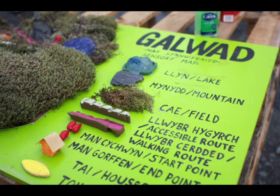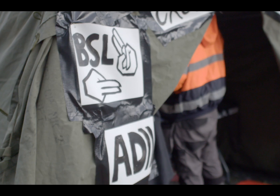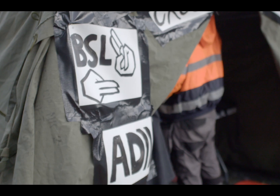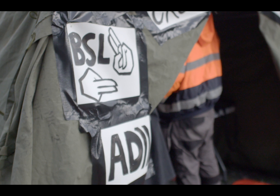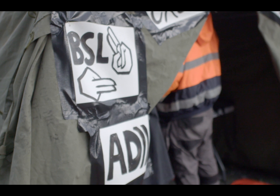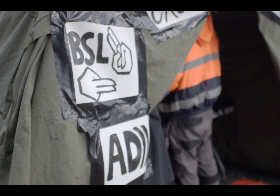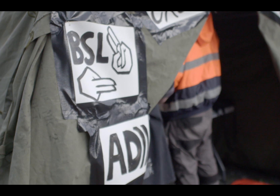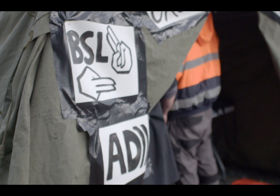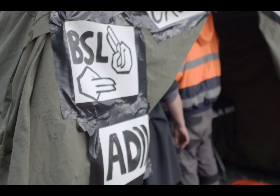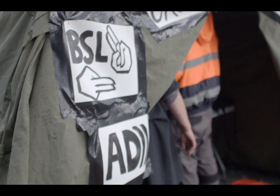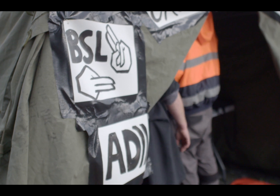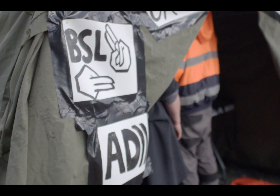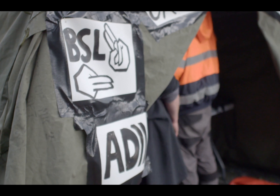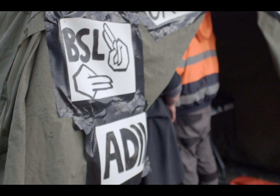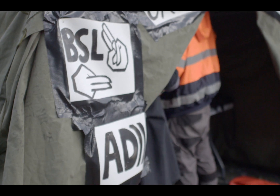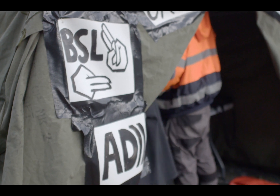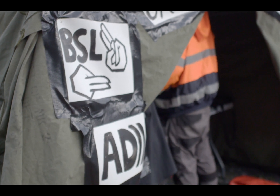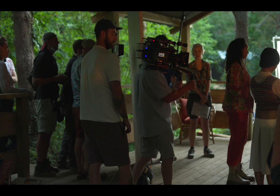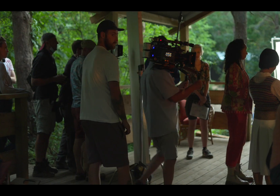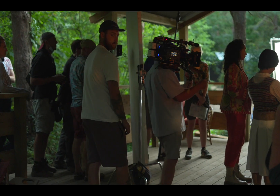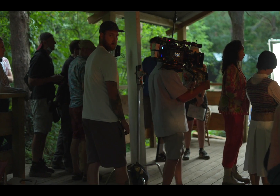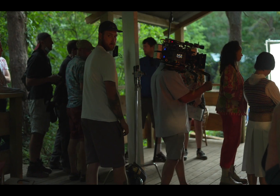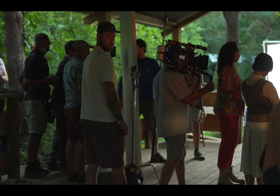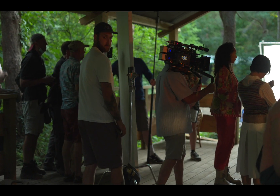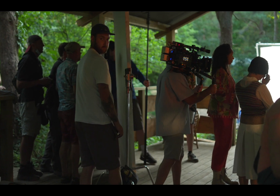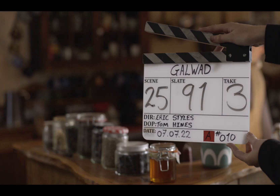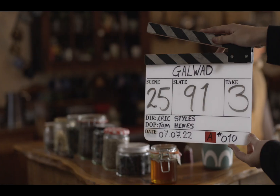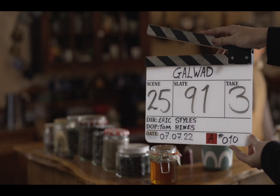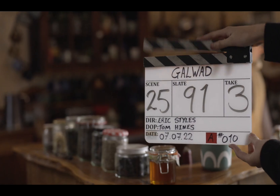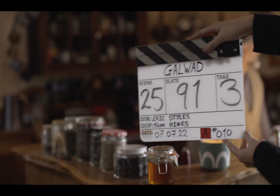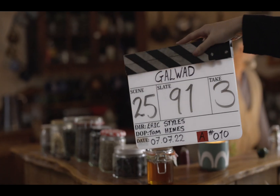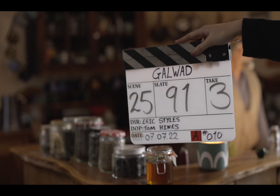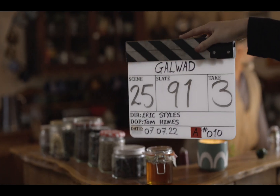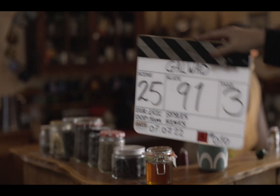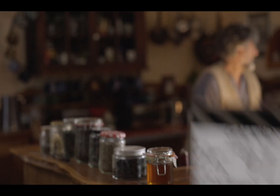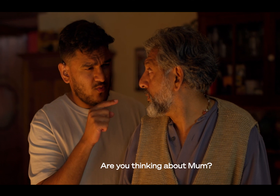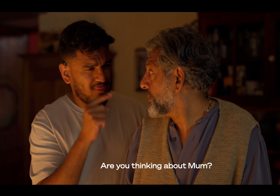There's just so many different ways of working, depending on who you're working with and it's about keeping that fluidity.